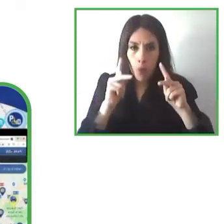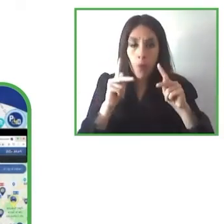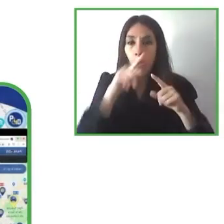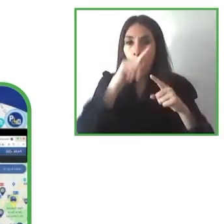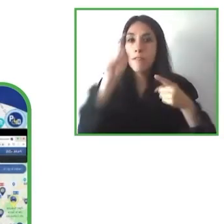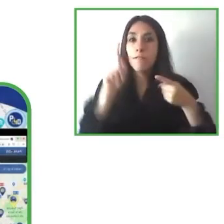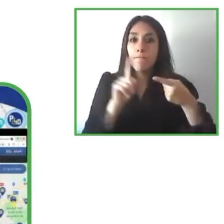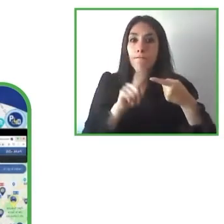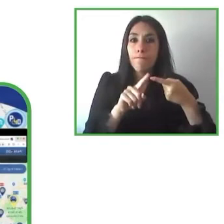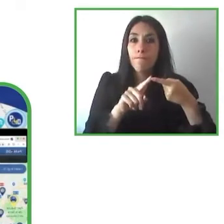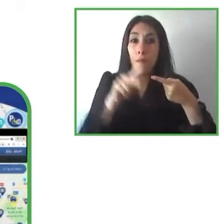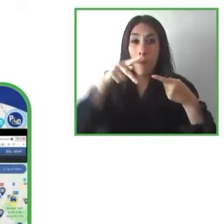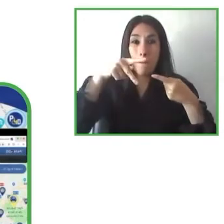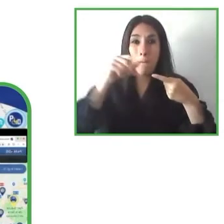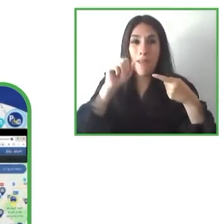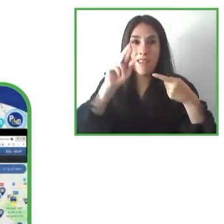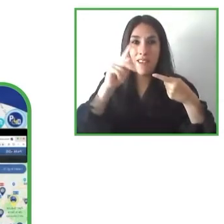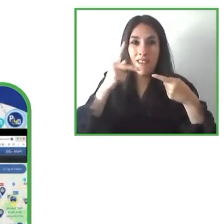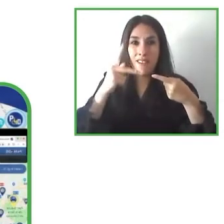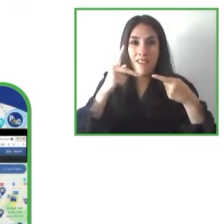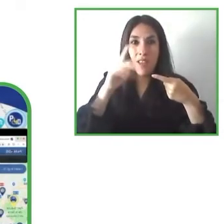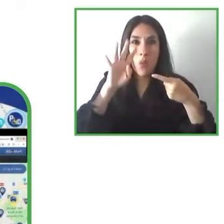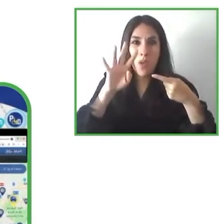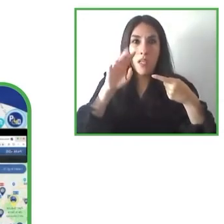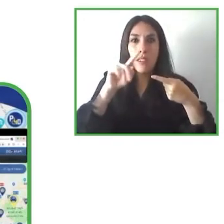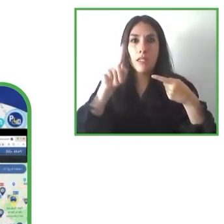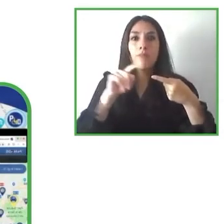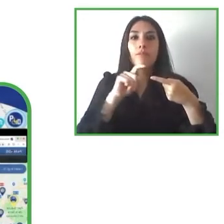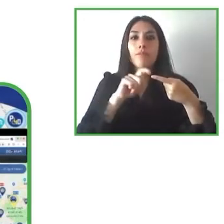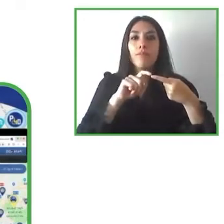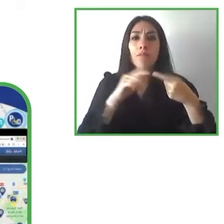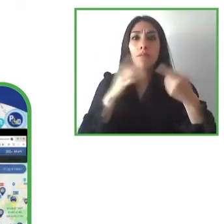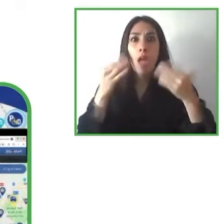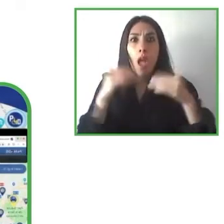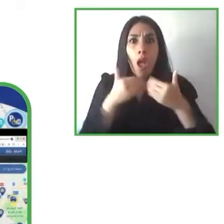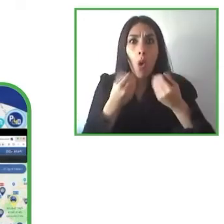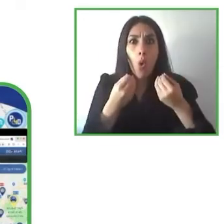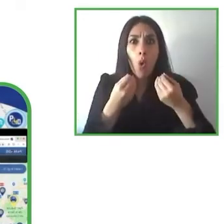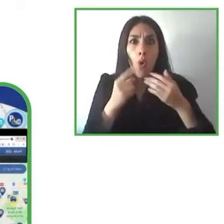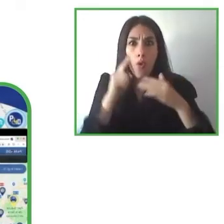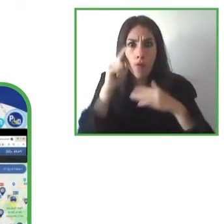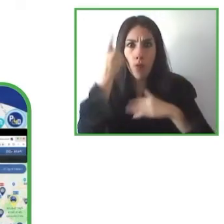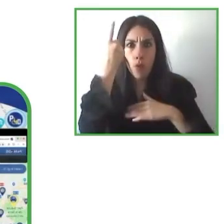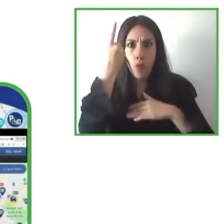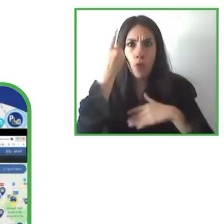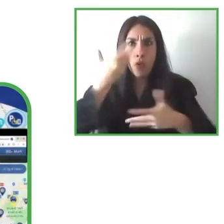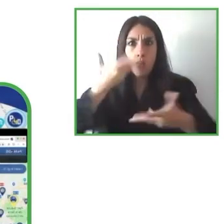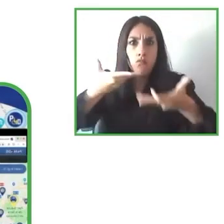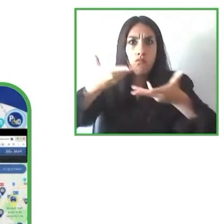is created due to our European recommendation from 1998 in which